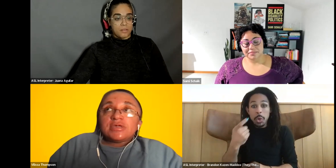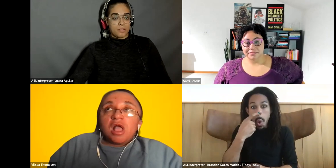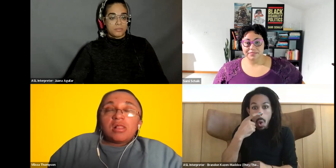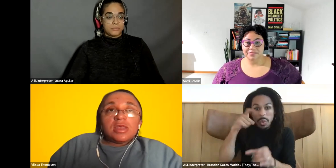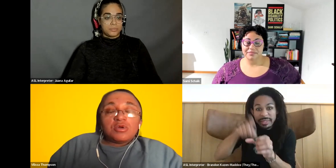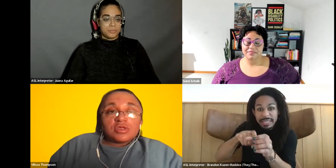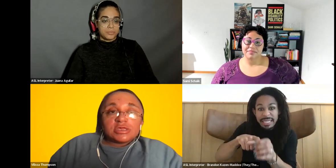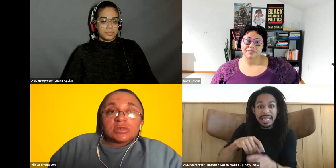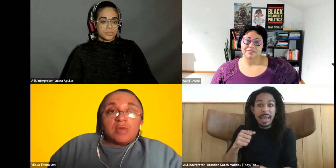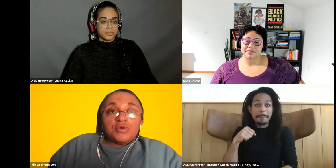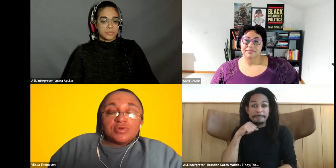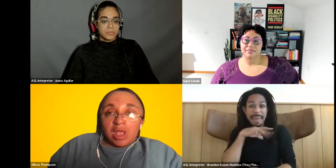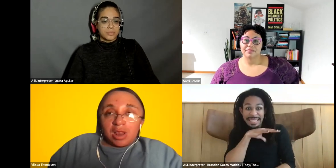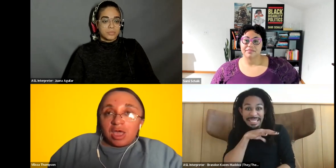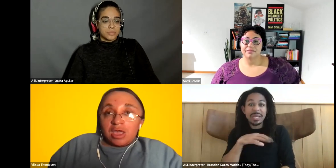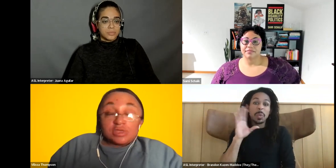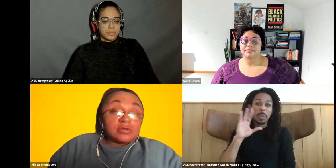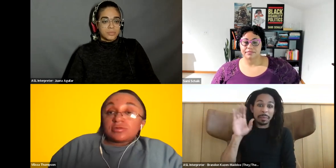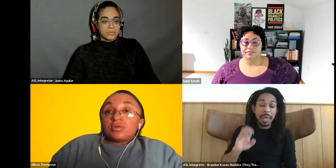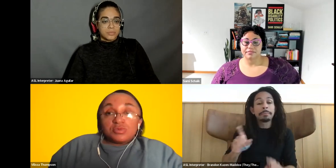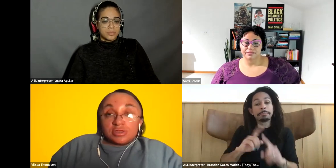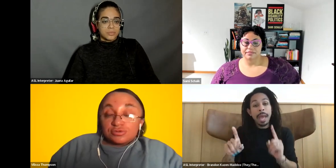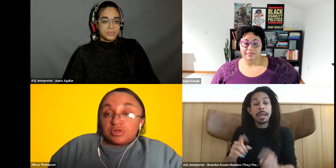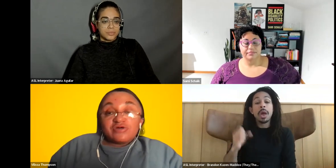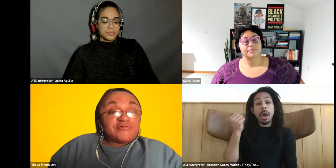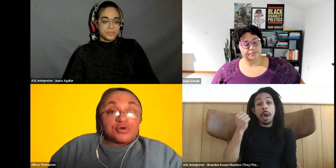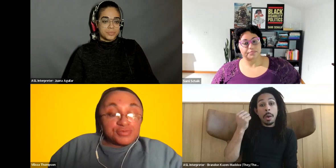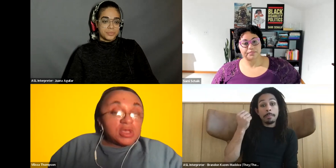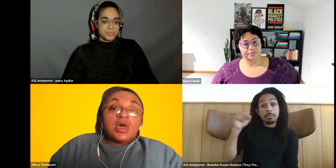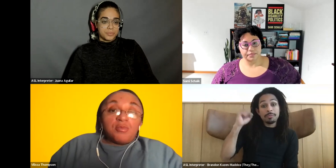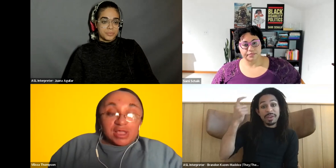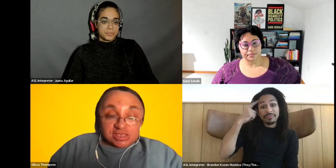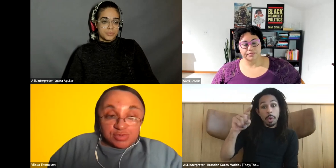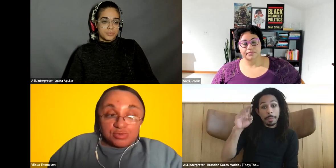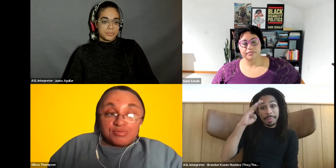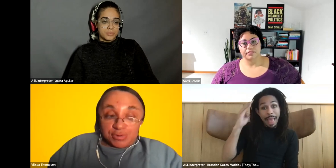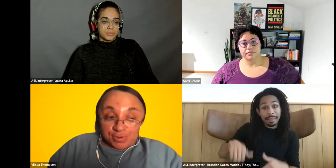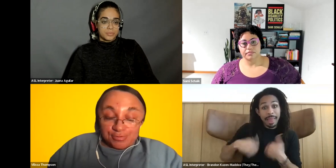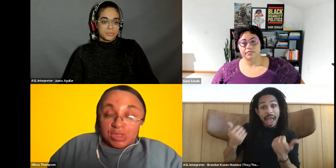Vilissa Thompson: in calling in our organization, like moving for black lives, and they're not the only ones who have failed black, disabled people.